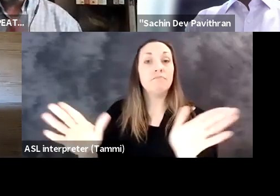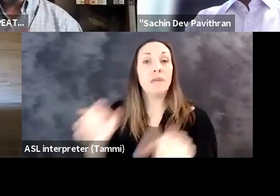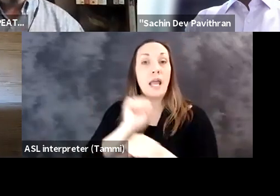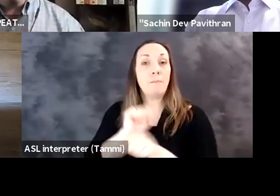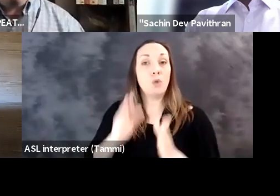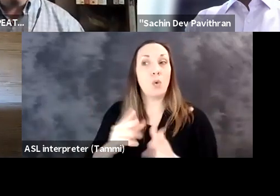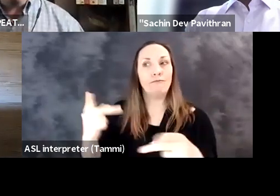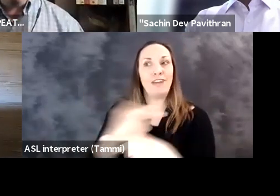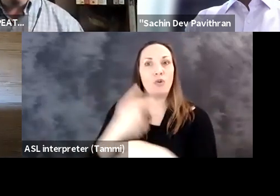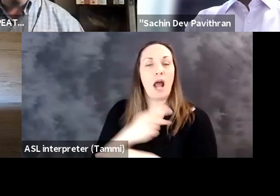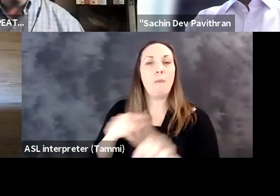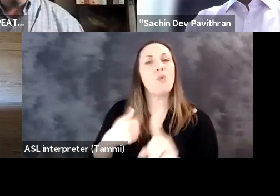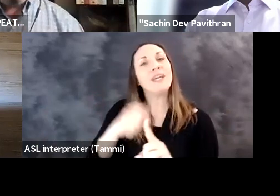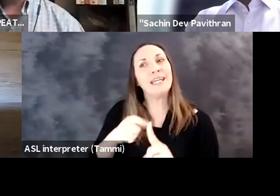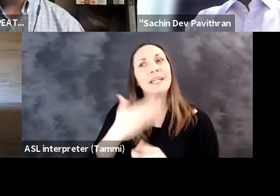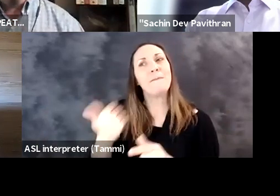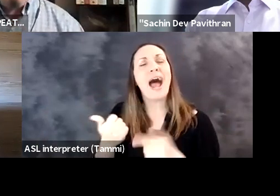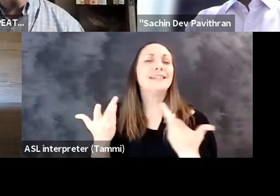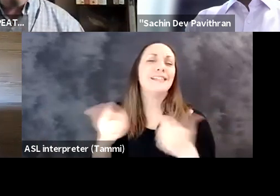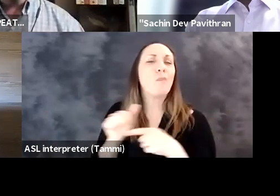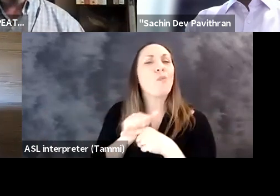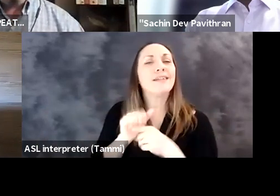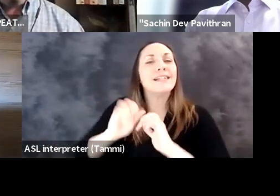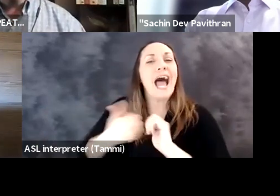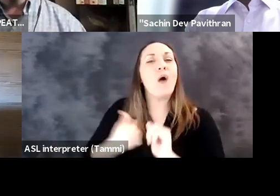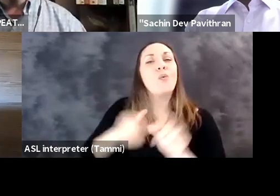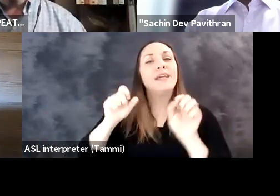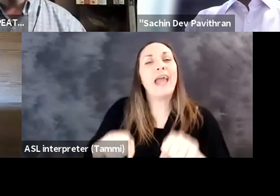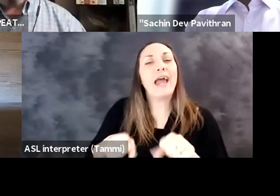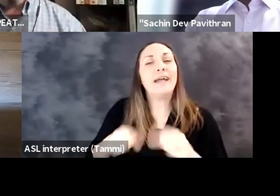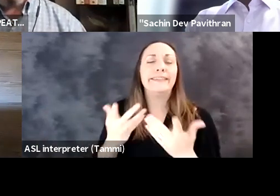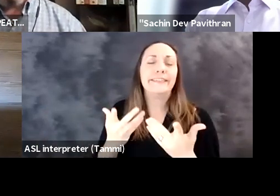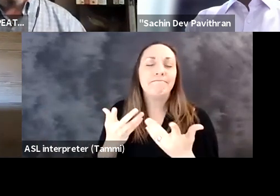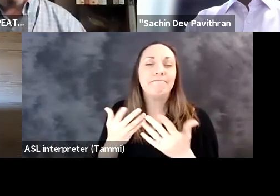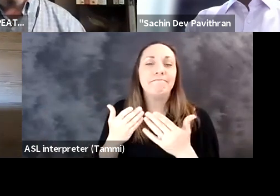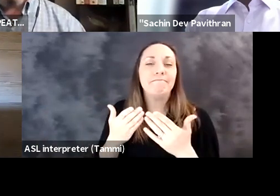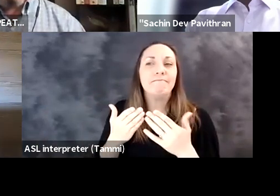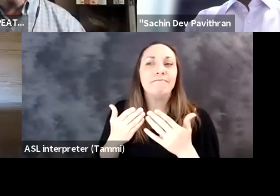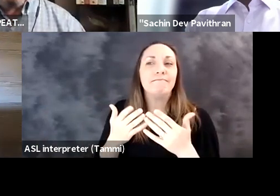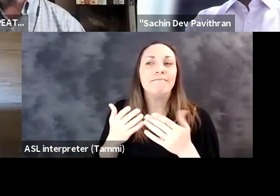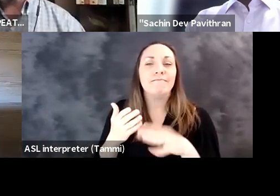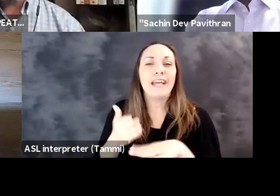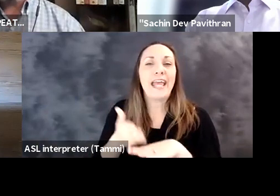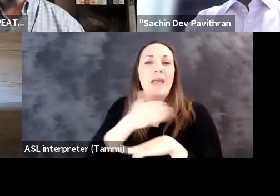just put tools out there, let employees figure it out, we need to have best practices on how we can increase the